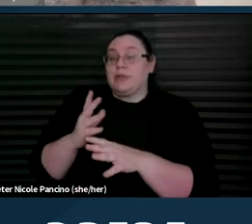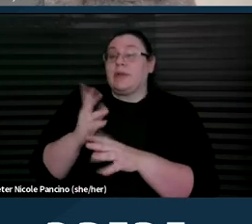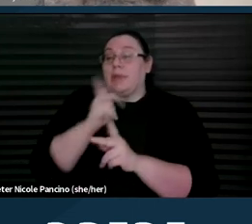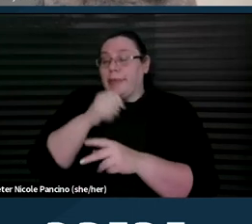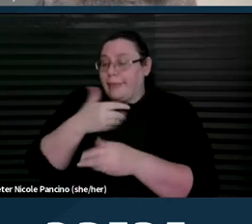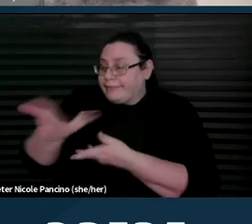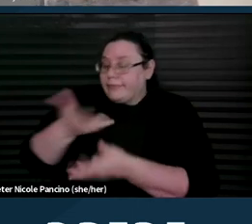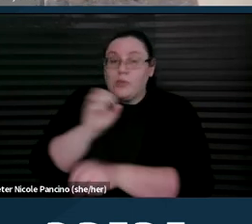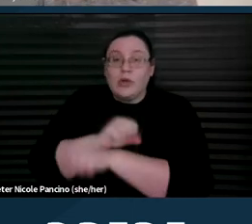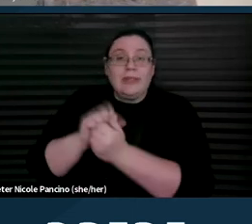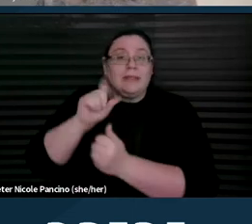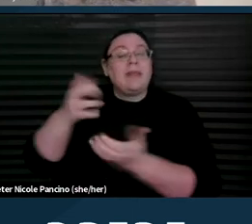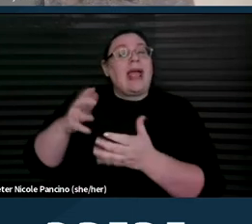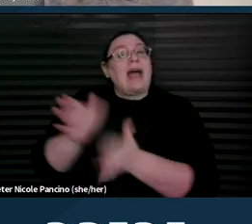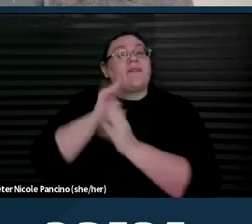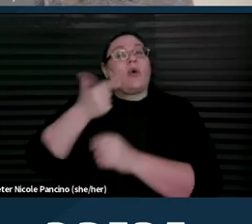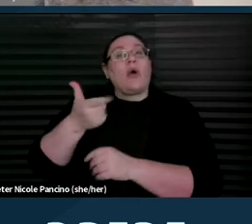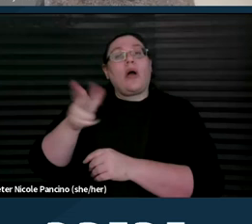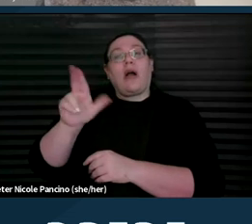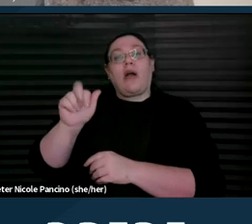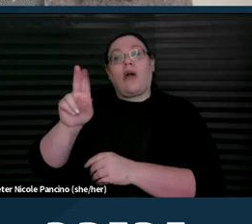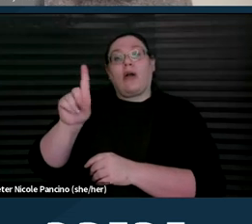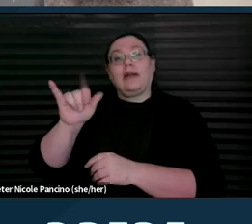guardianship in order to exert control